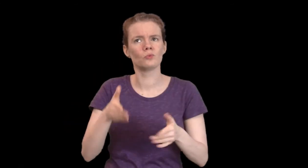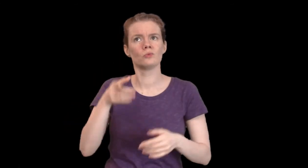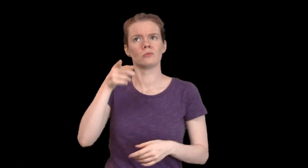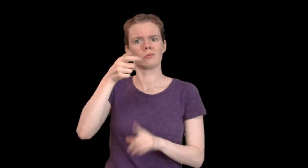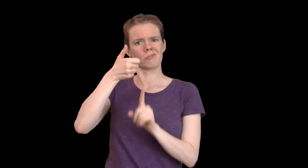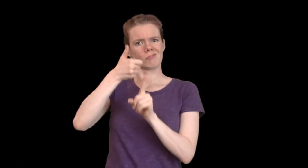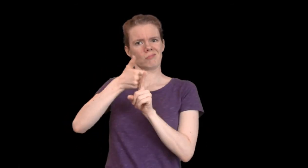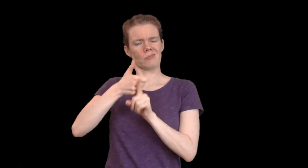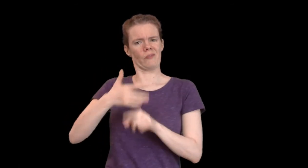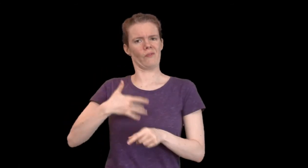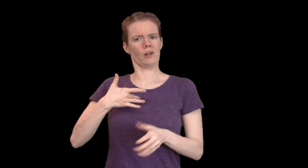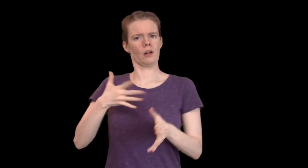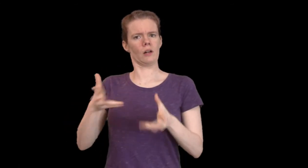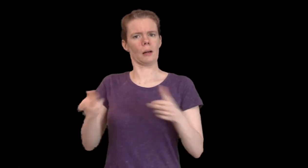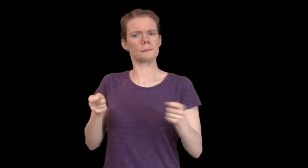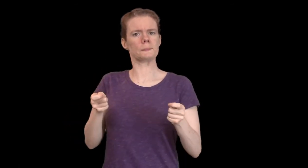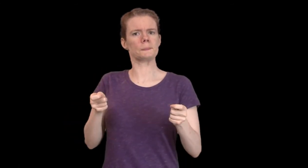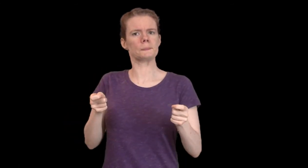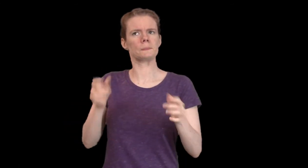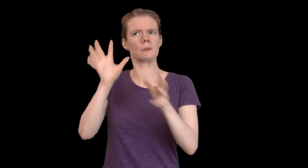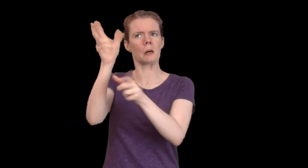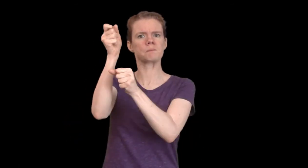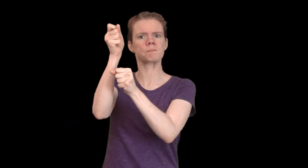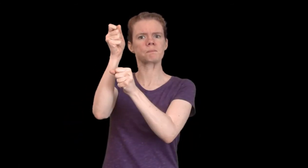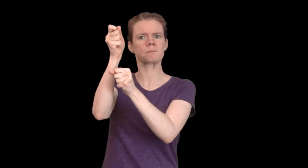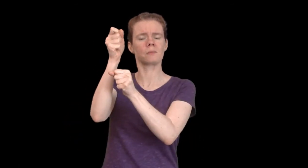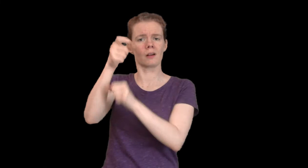He felt powerful with her life in his hands.